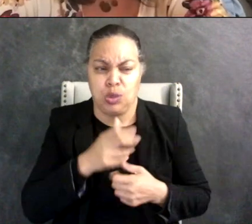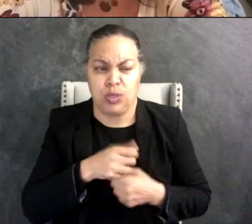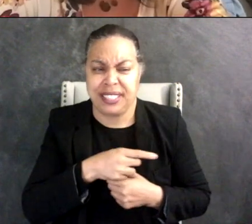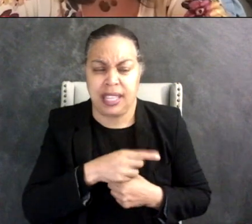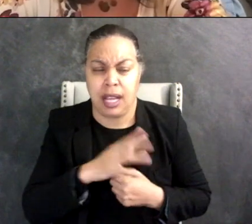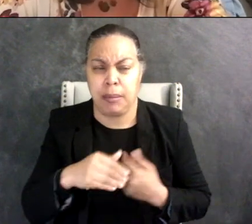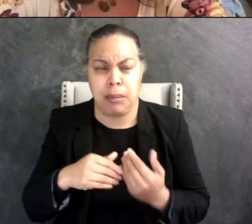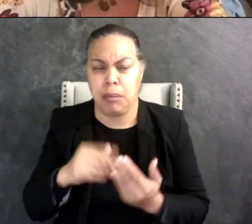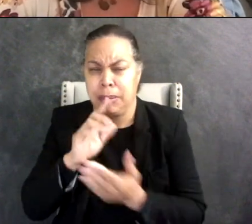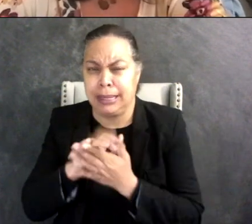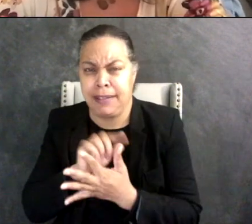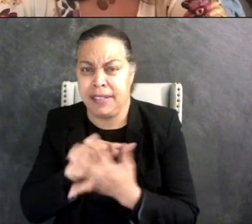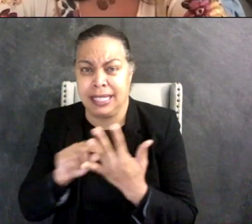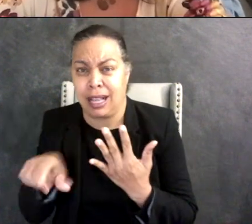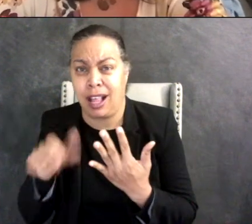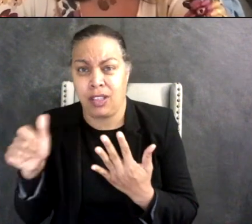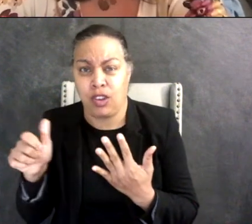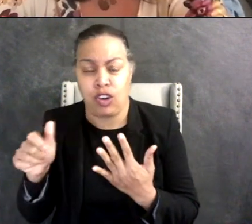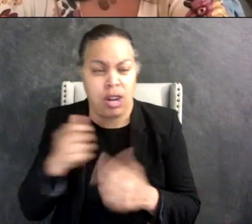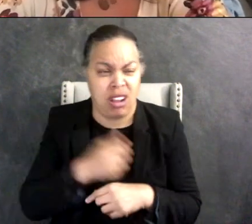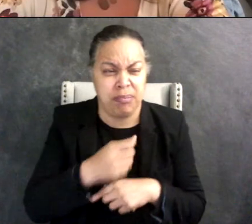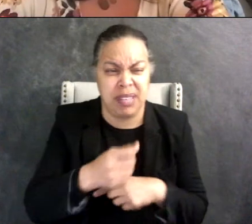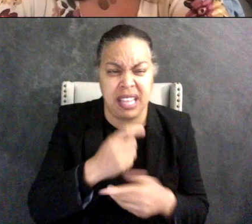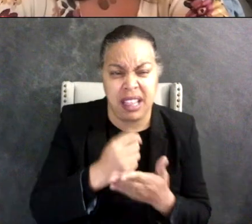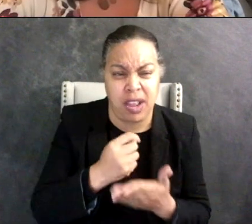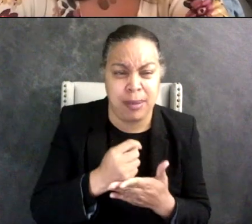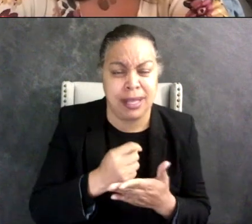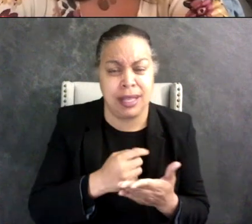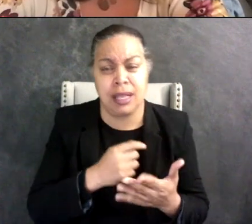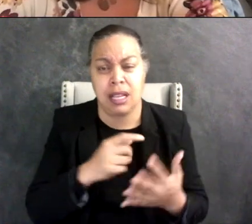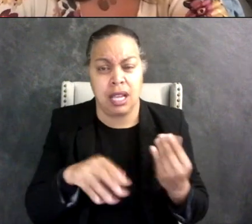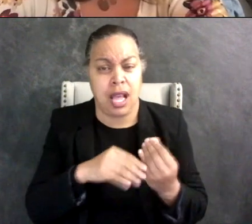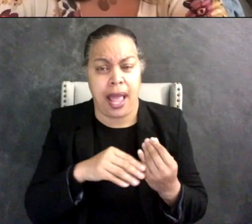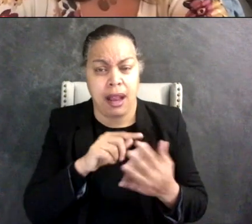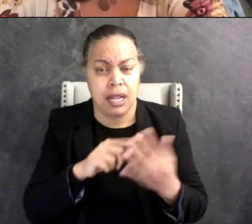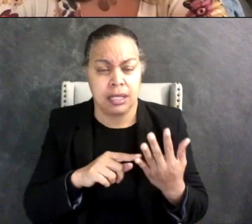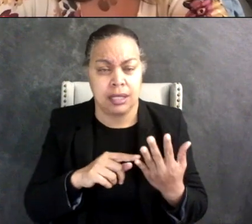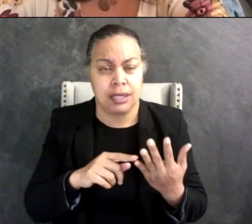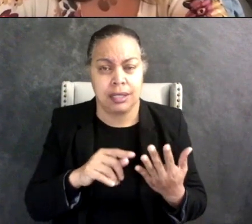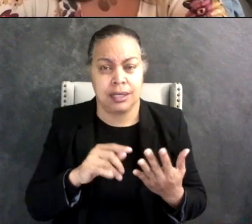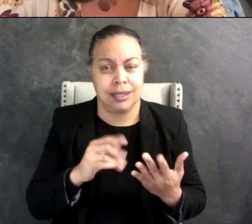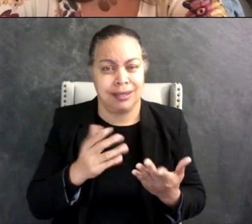you know put them in some kind of therapy that will like make them be